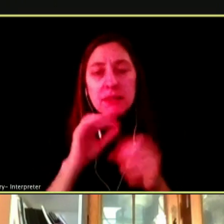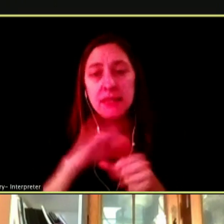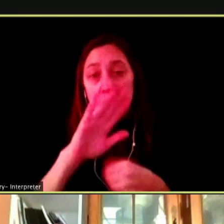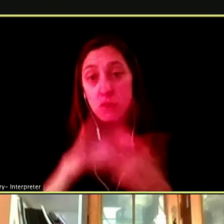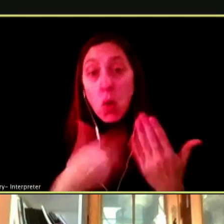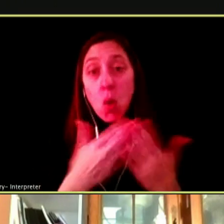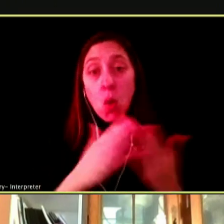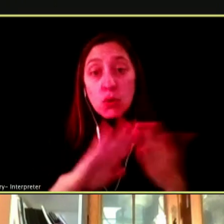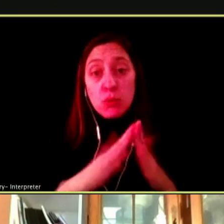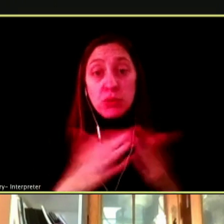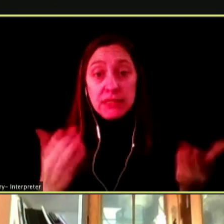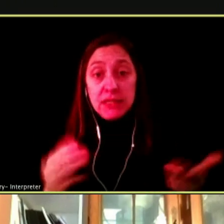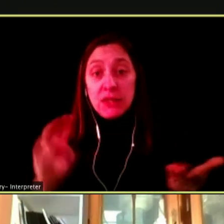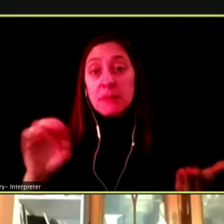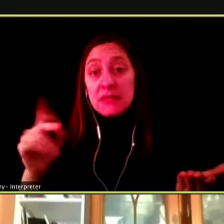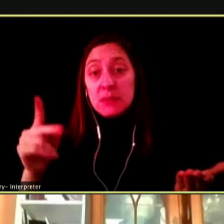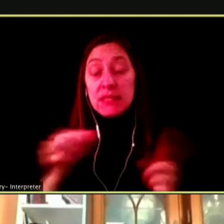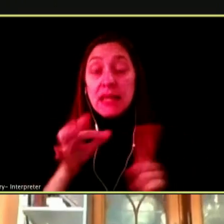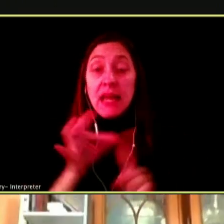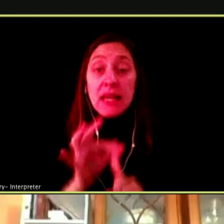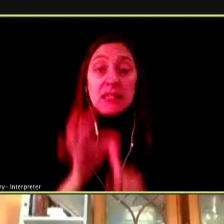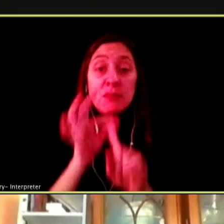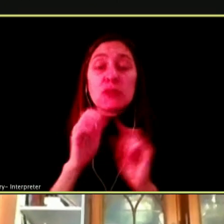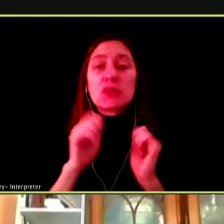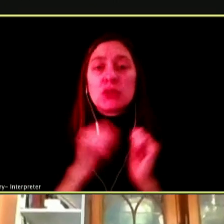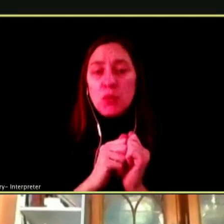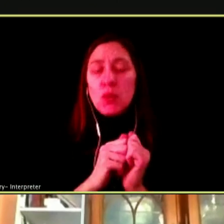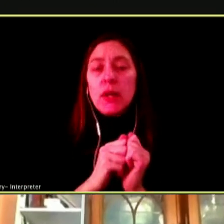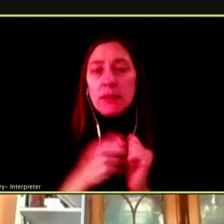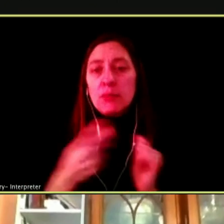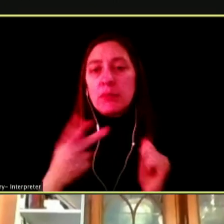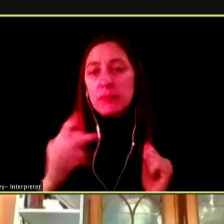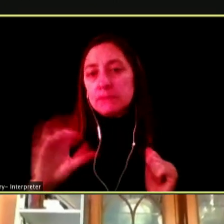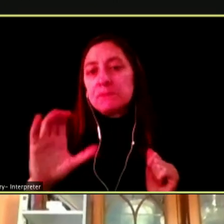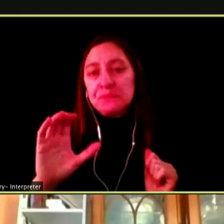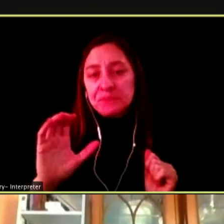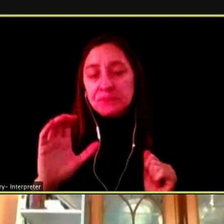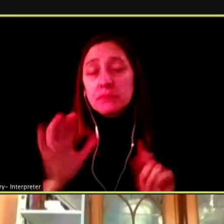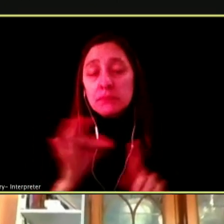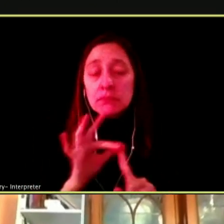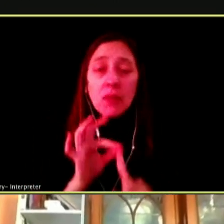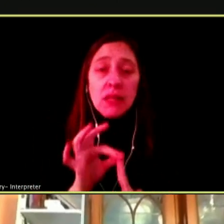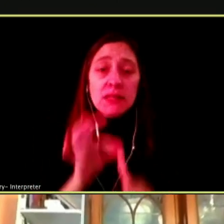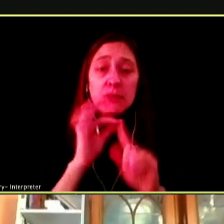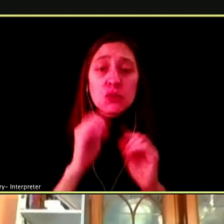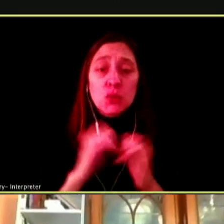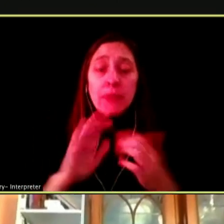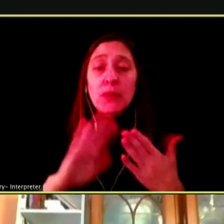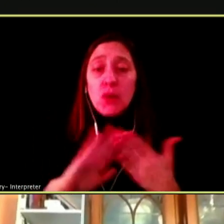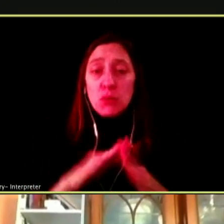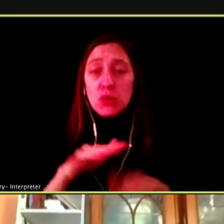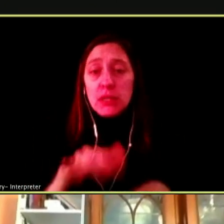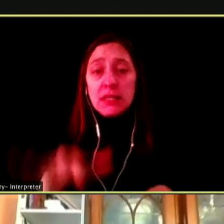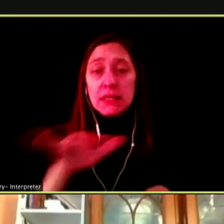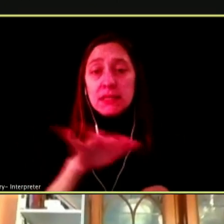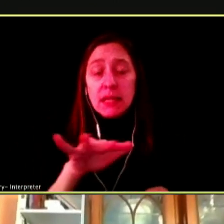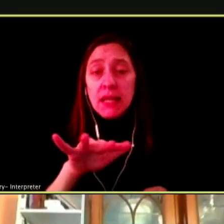BUT ESPECIALLY OUR COMMUNITIES OF COLOR. ESPECIALLY COMMUNITIES THAT ARE IMPOVERISHED.